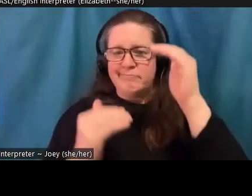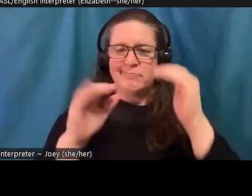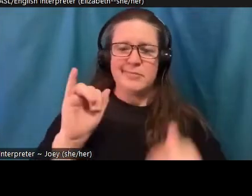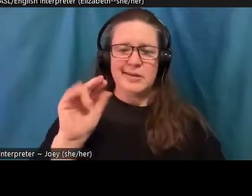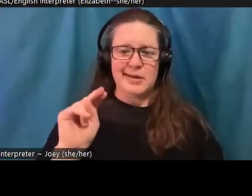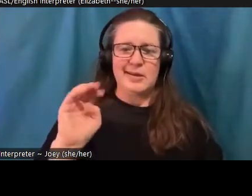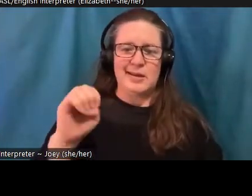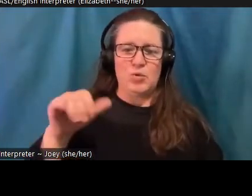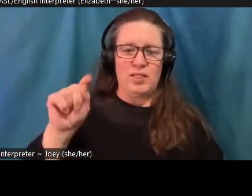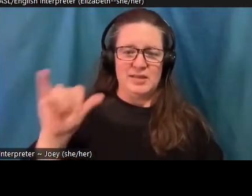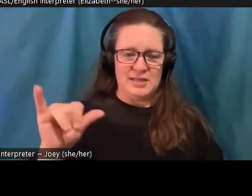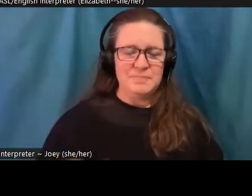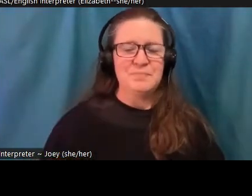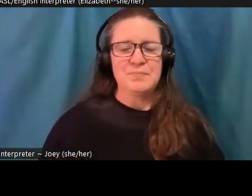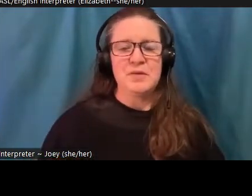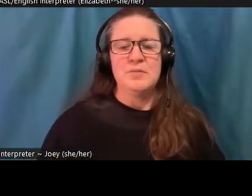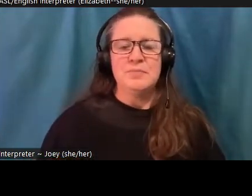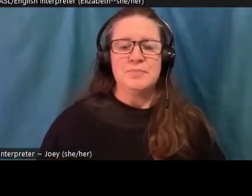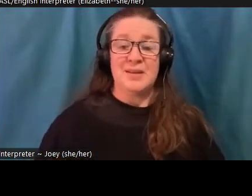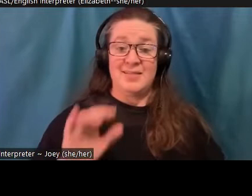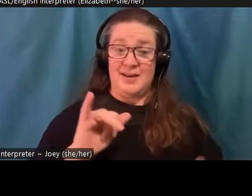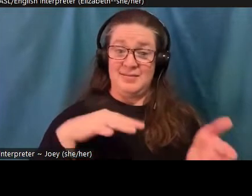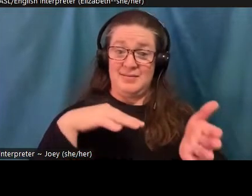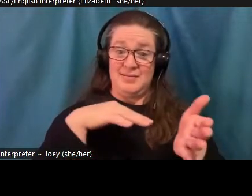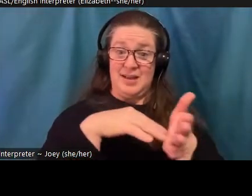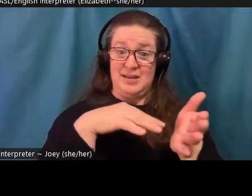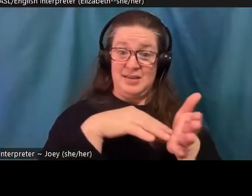change was concentrated much more heavily in poor communities